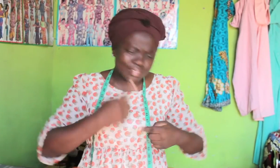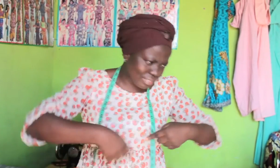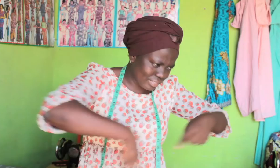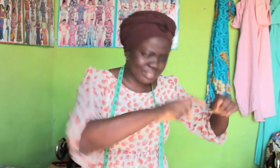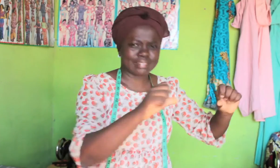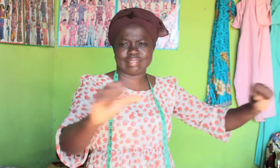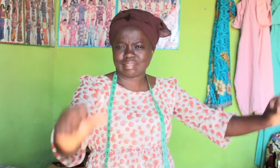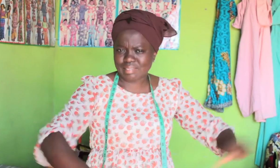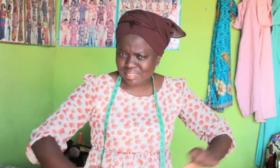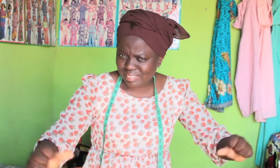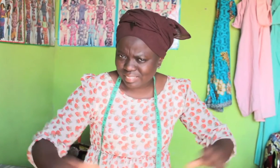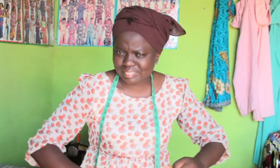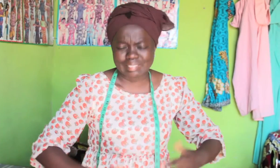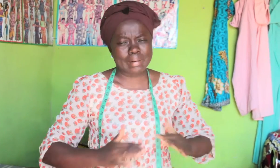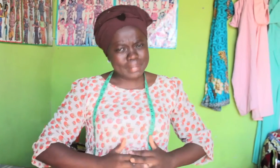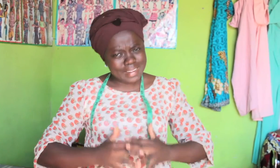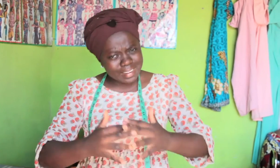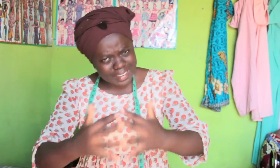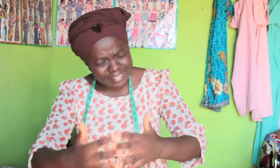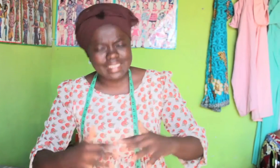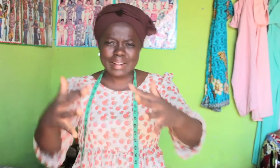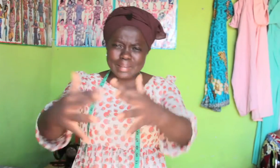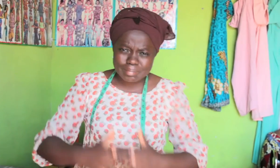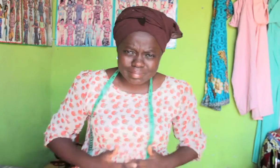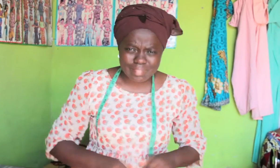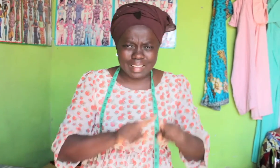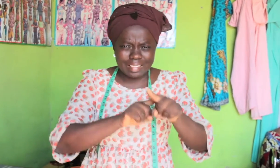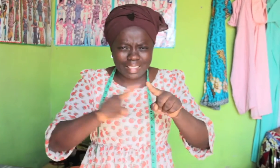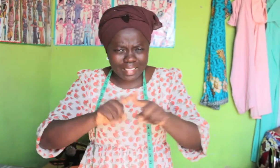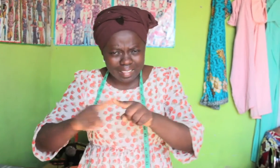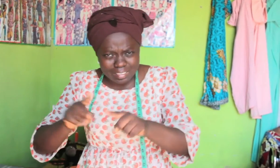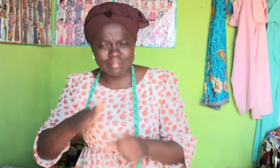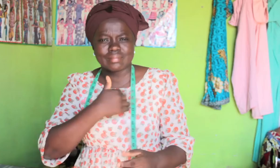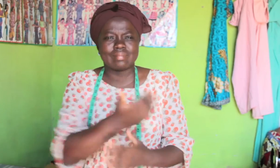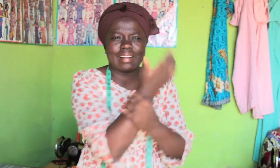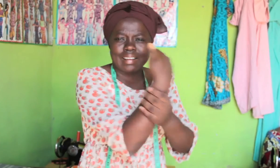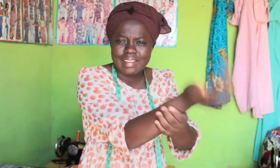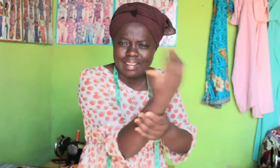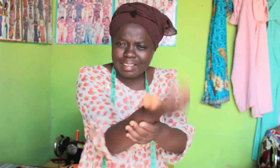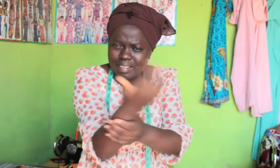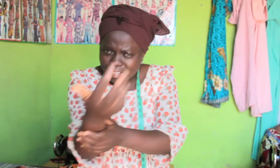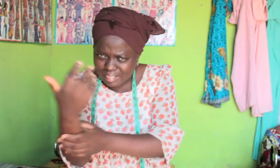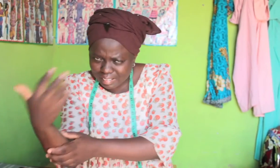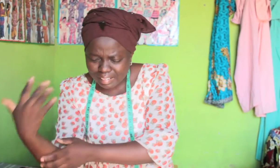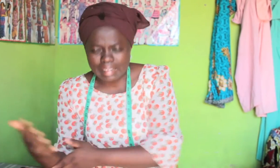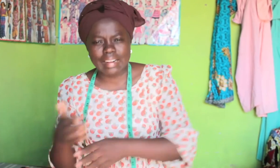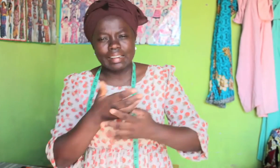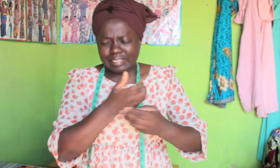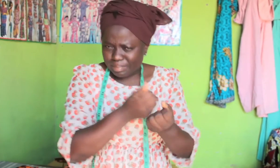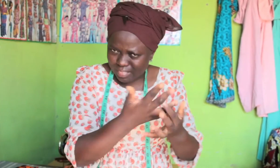We even went out and sold ourselves in prostitution. Pregnancies, loss of babies, and begging caused